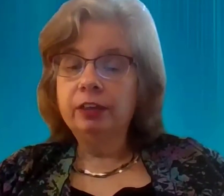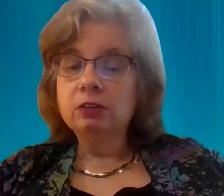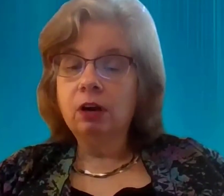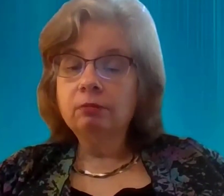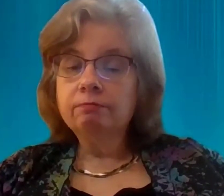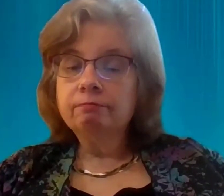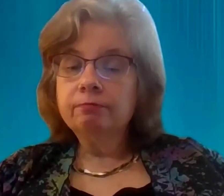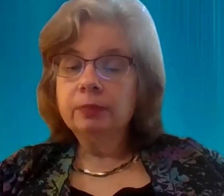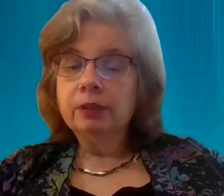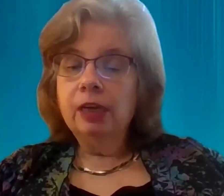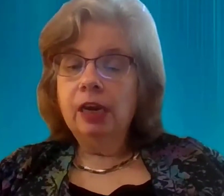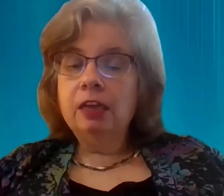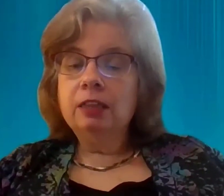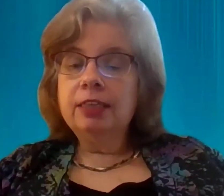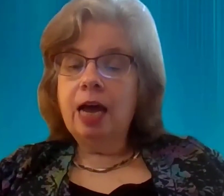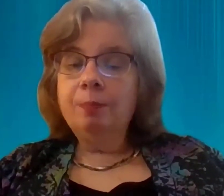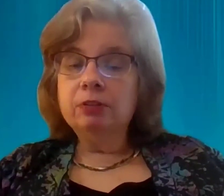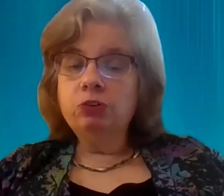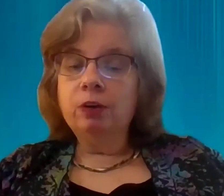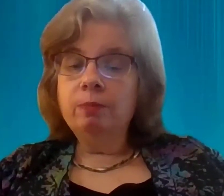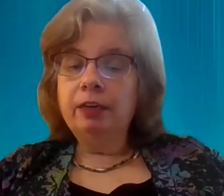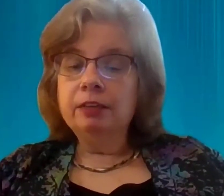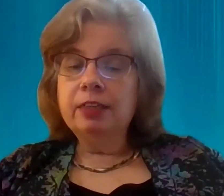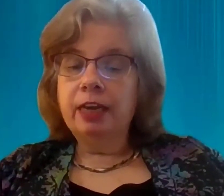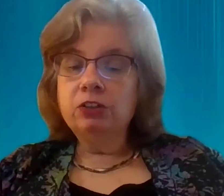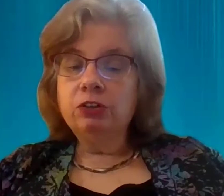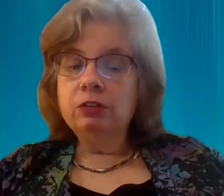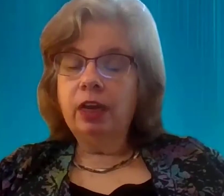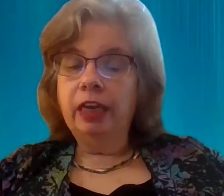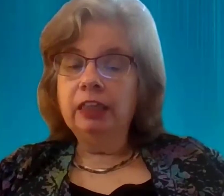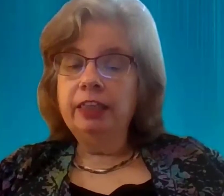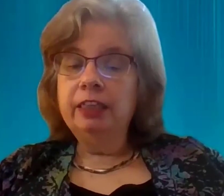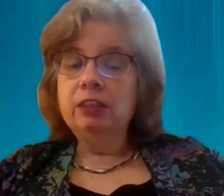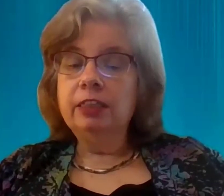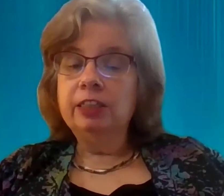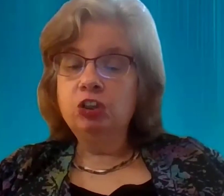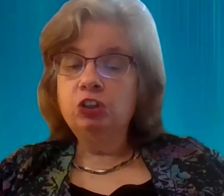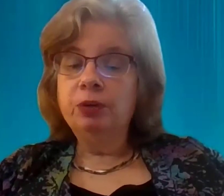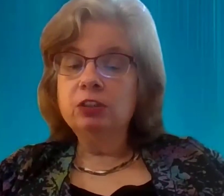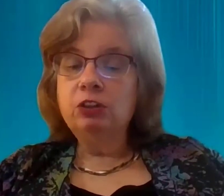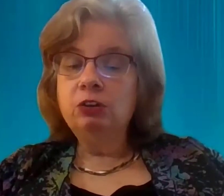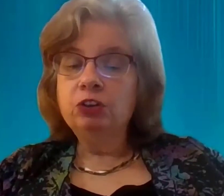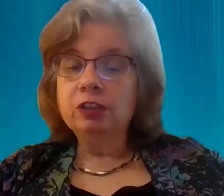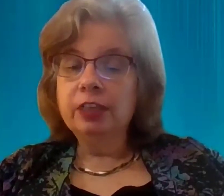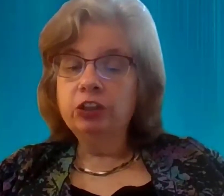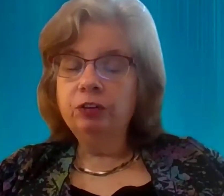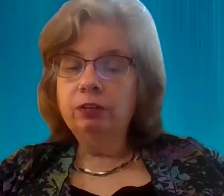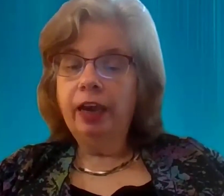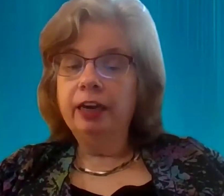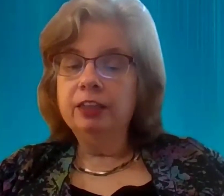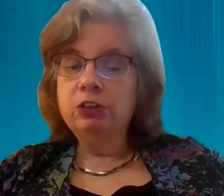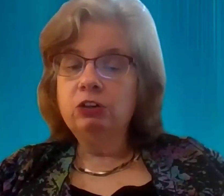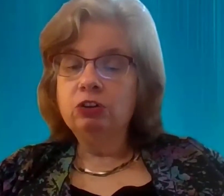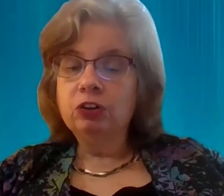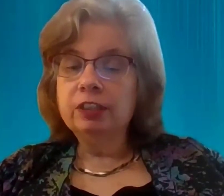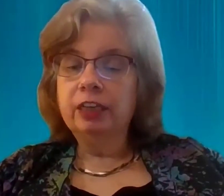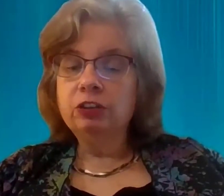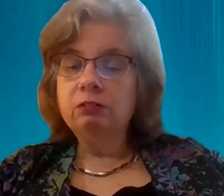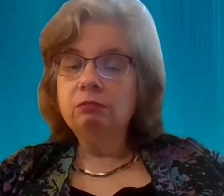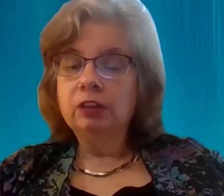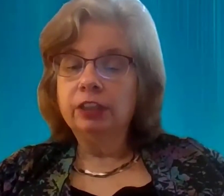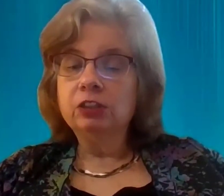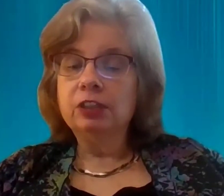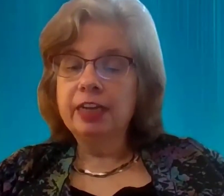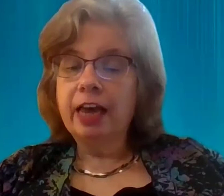are... This happens during many disasters and leads to institutionalizations and institutionalizations leads to death...